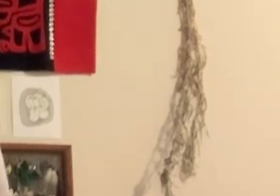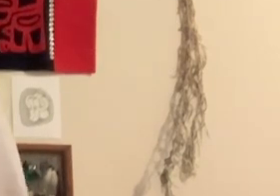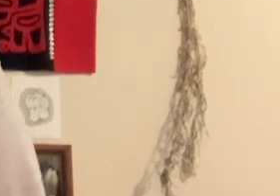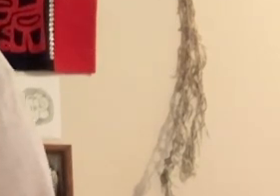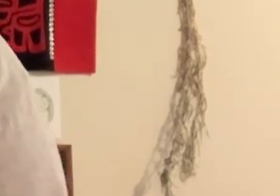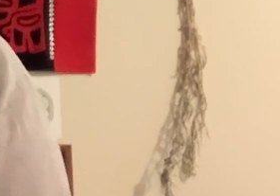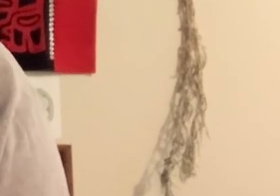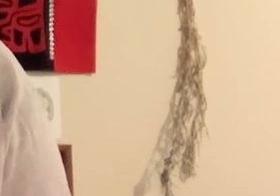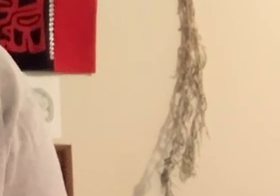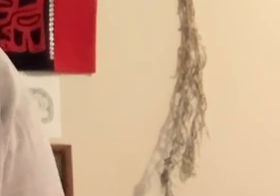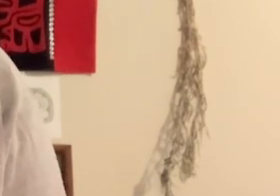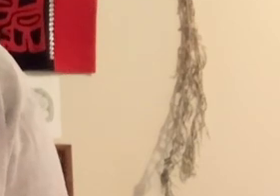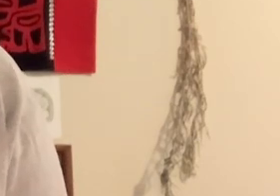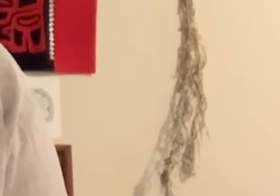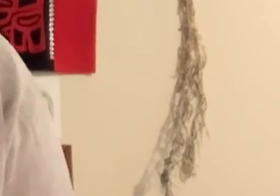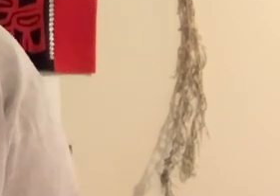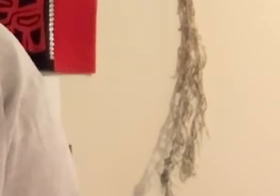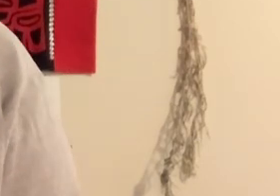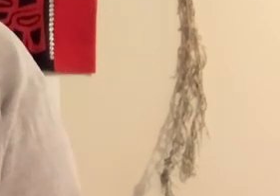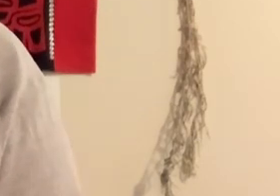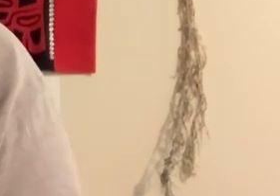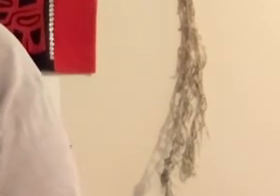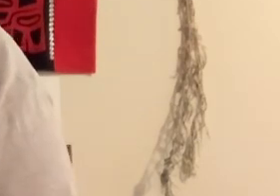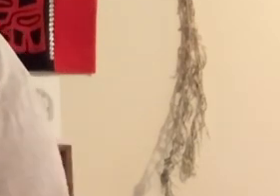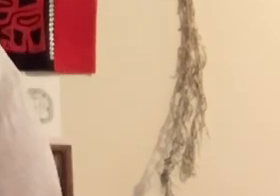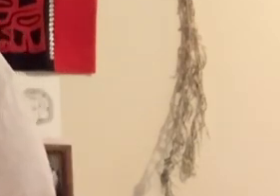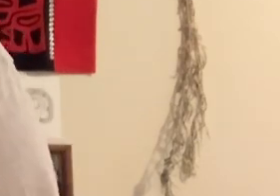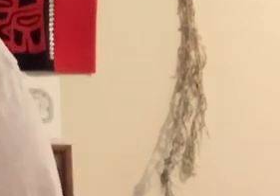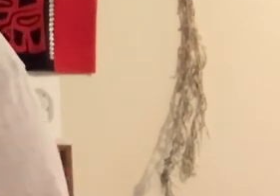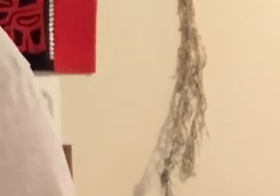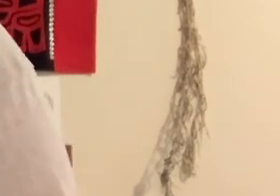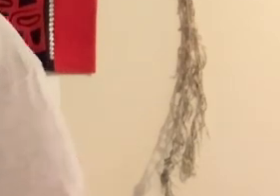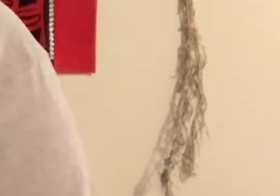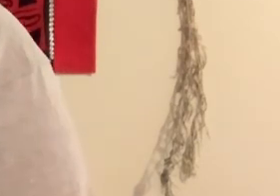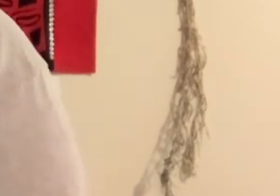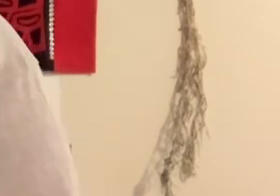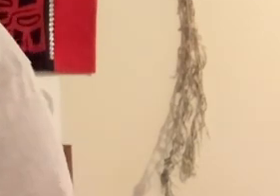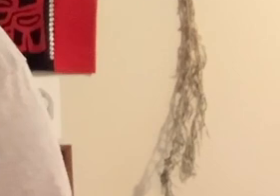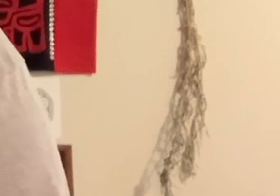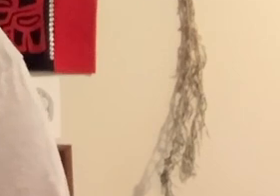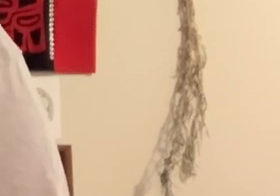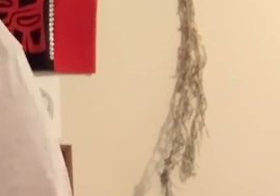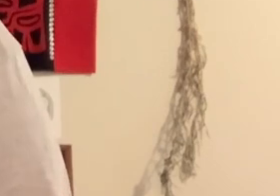I'm also an environmental science student here at Western and one of the co-chairs of the Native American Student Union.